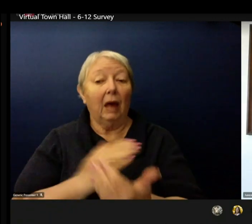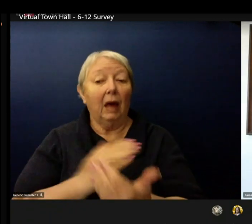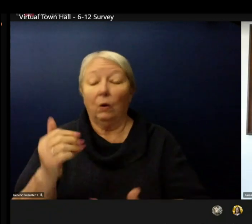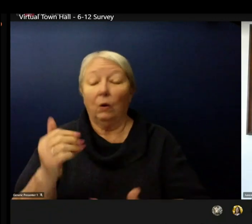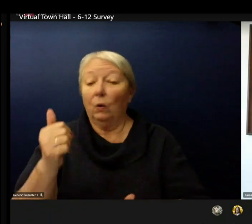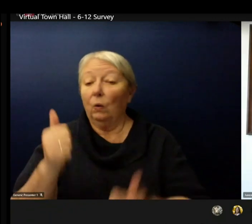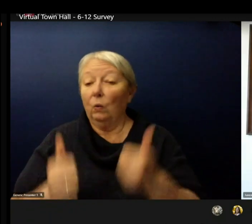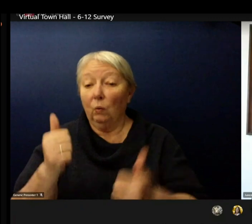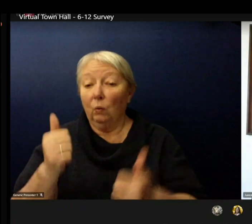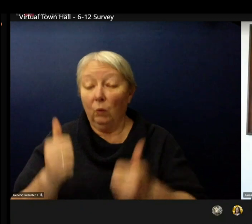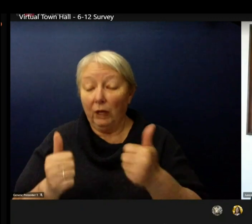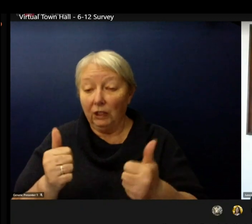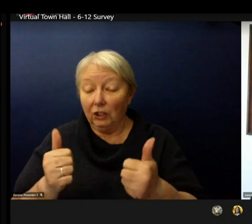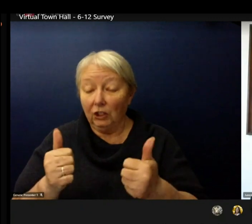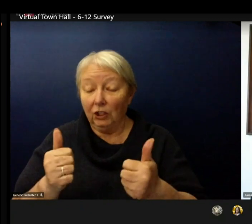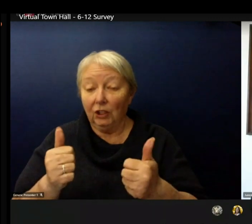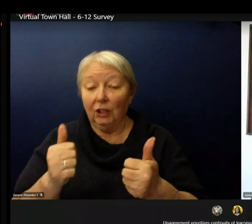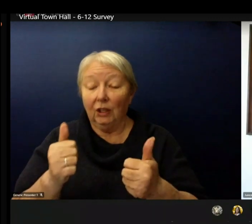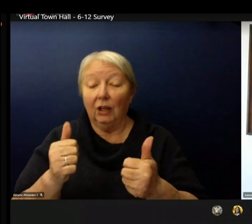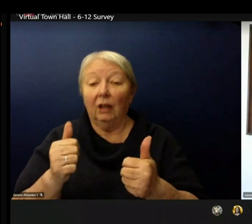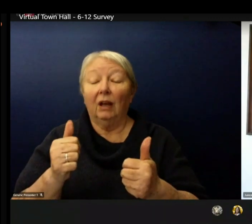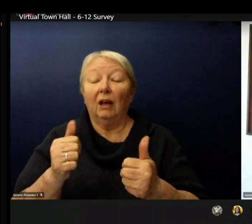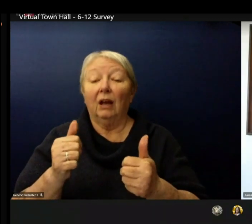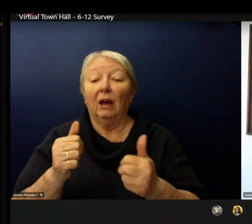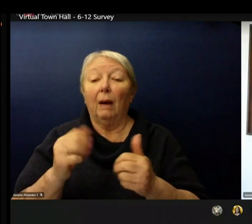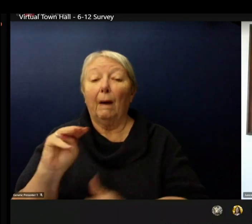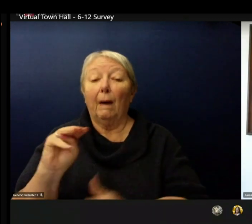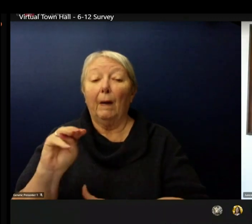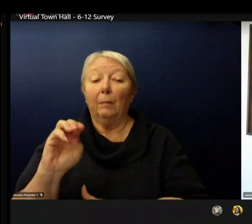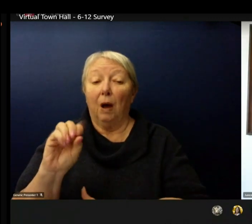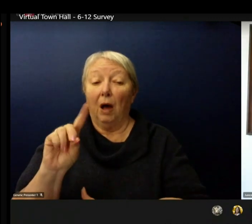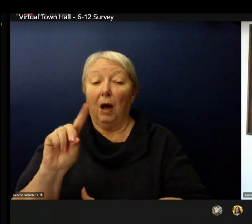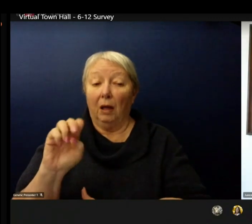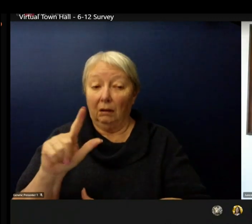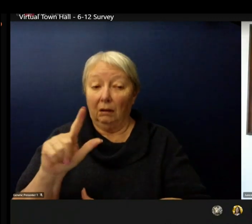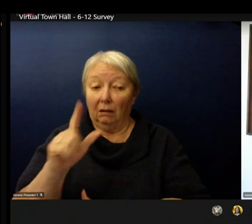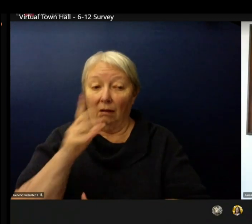classmates and teachers. I'm also happy to share that the agreement